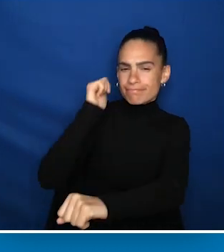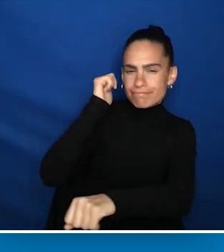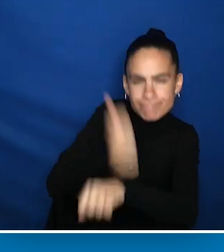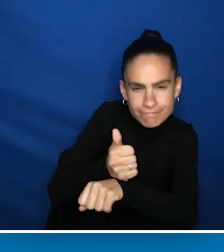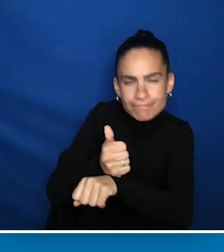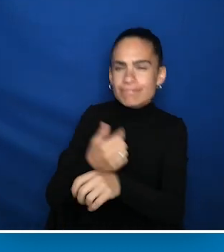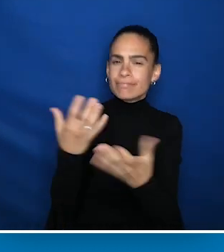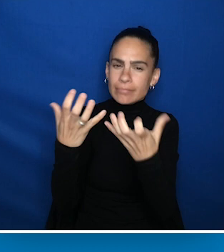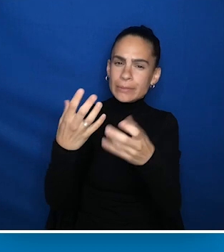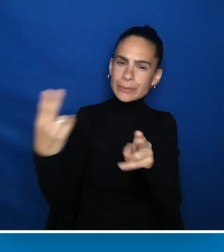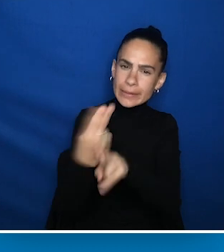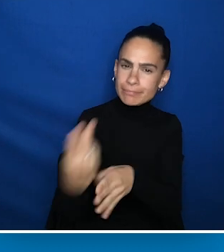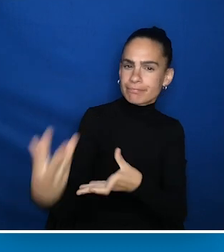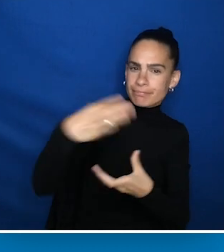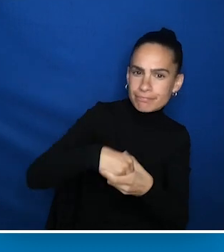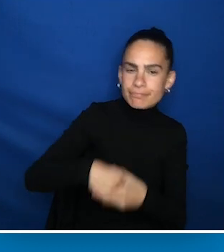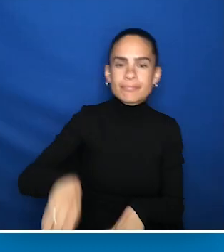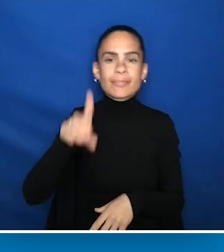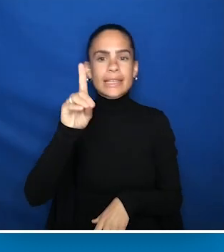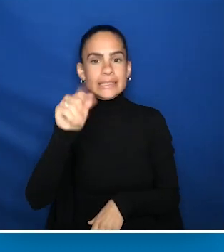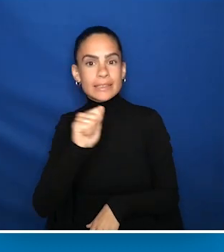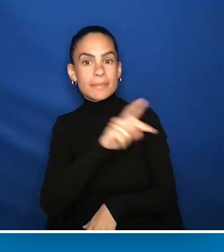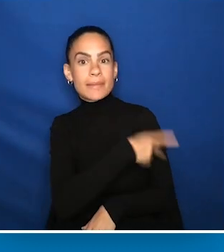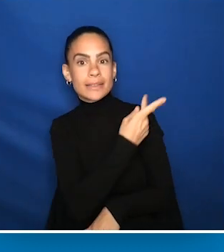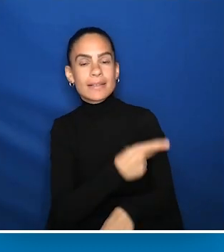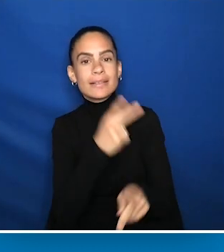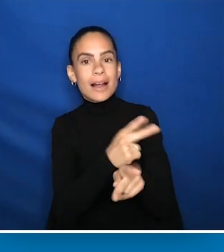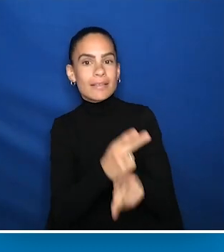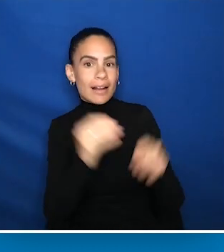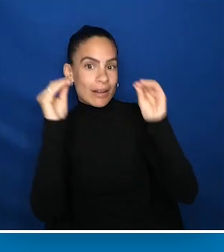and implementation of disability, clinical care, education and training.